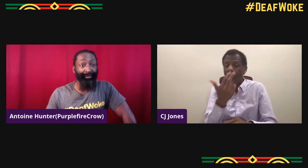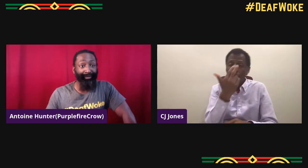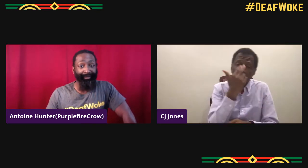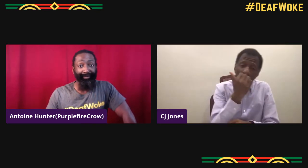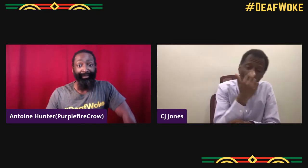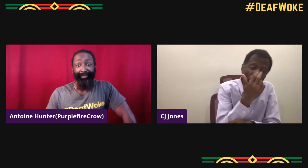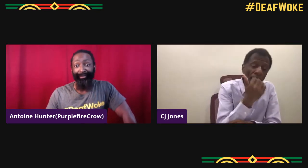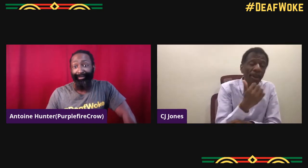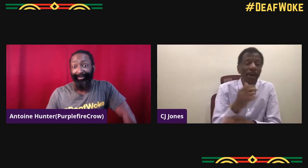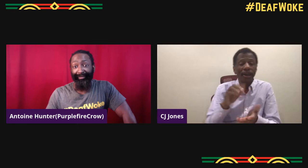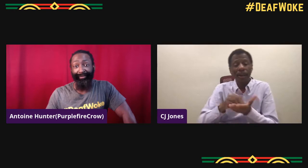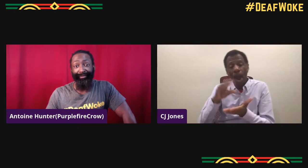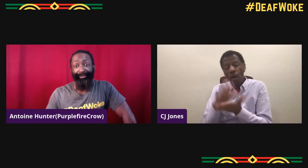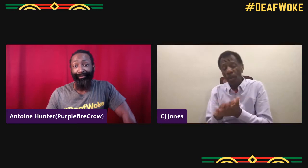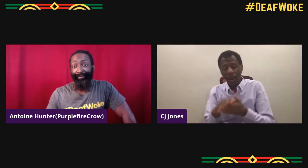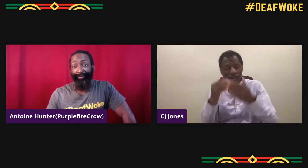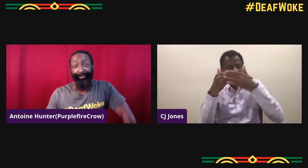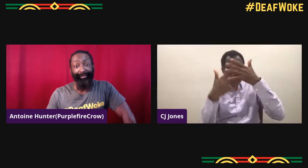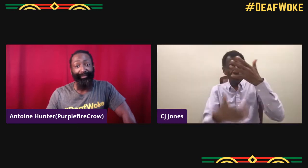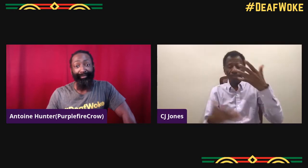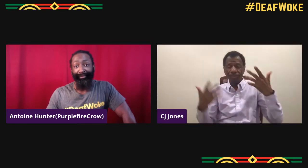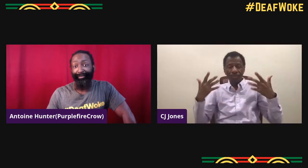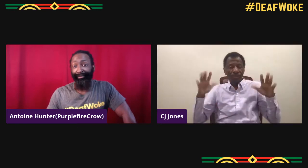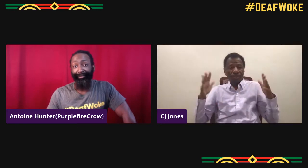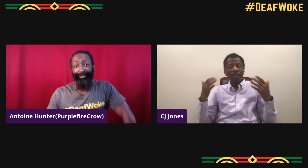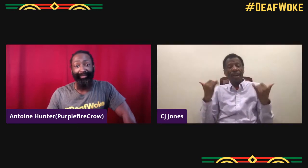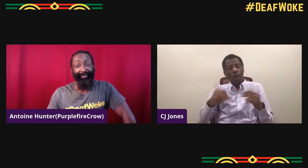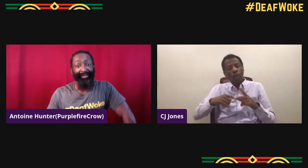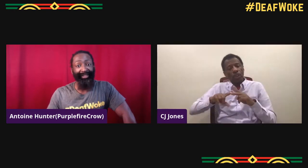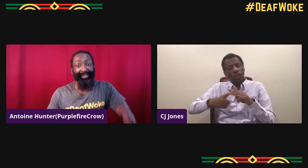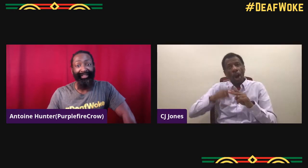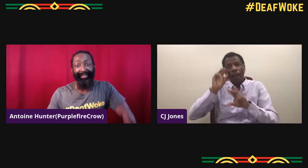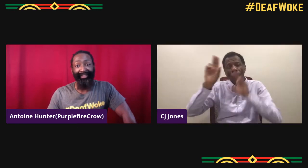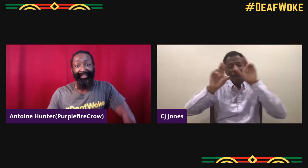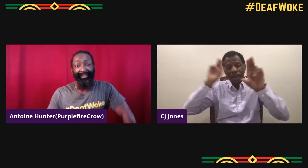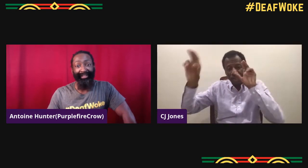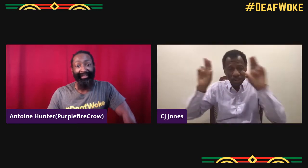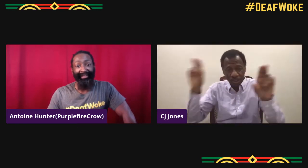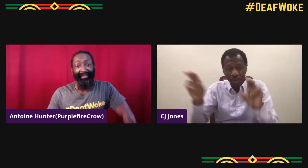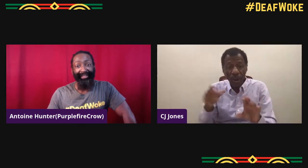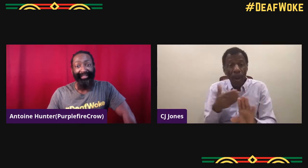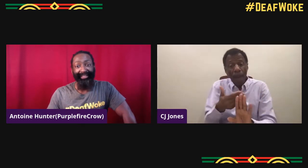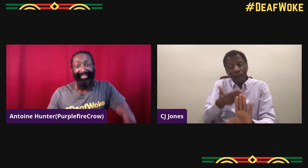for comedies, dramas. Yeah, different genres.